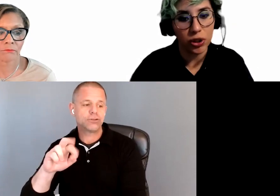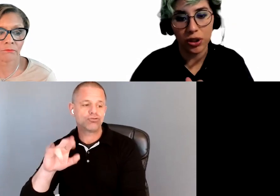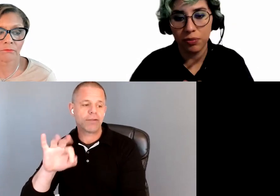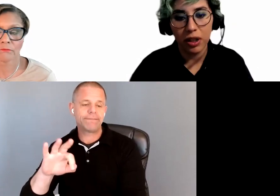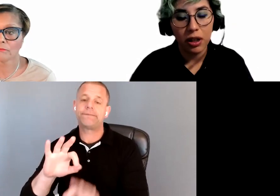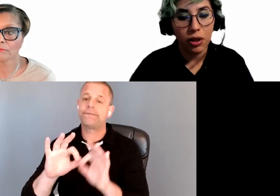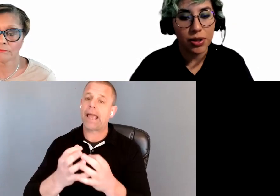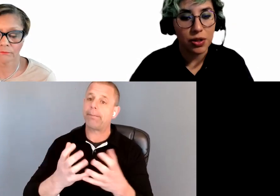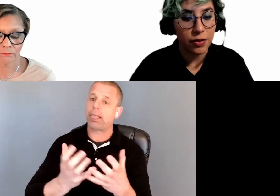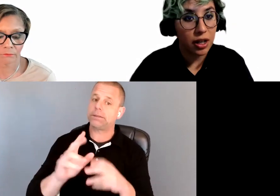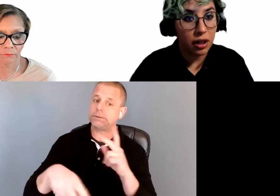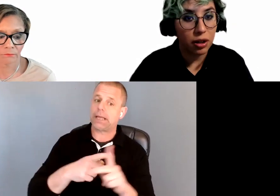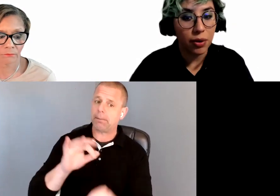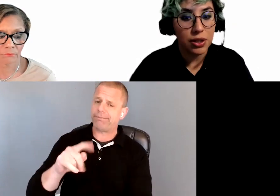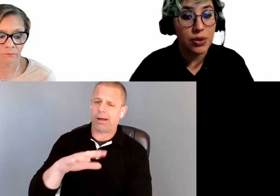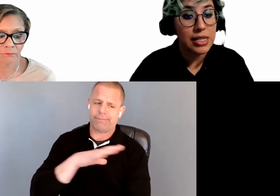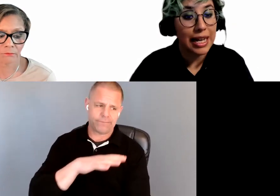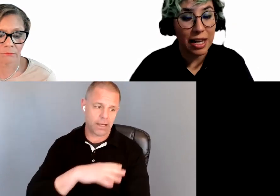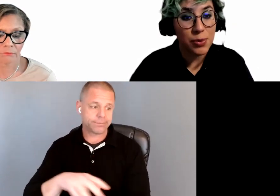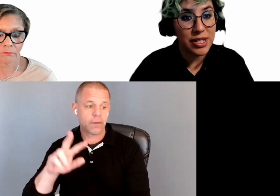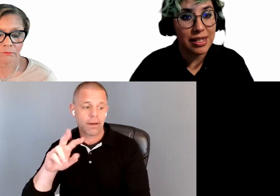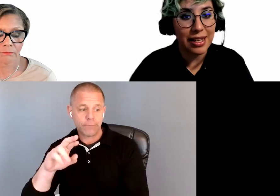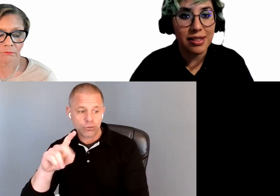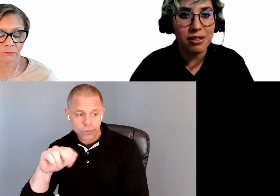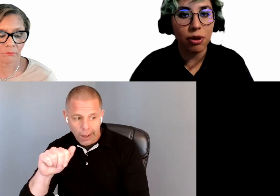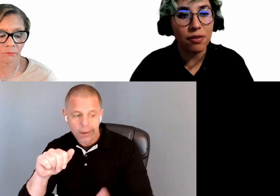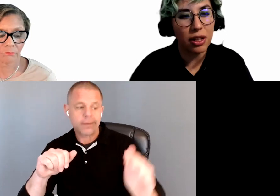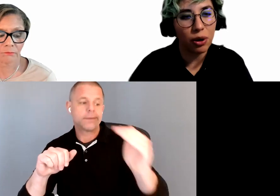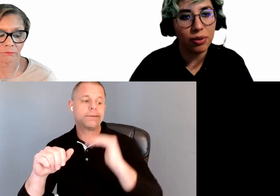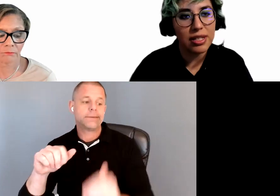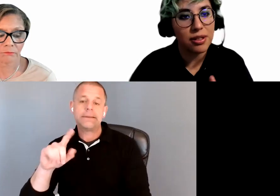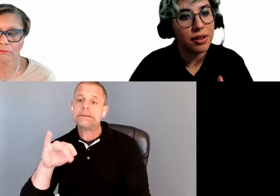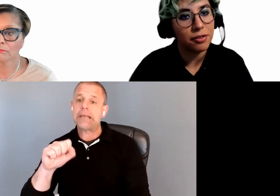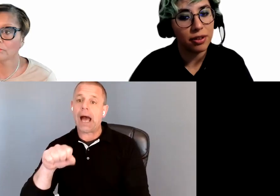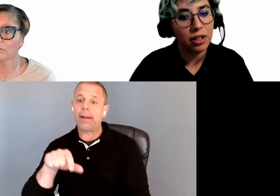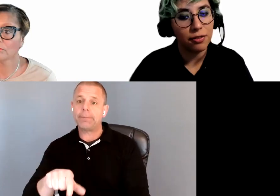You want to use Verdana. You want to use Times, which is one of the only serif